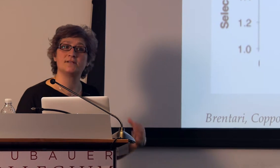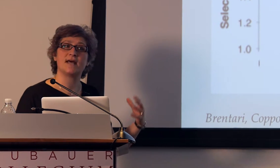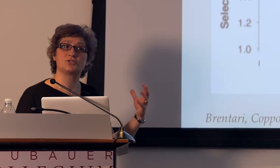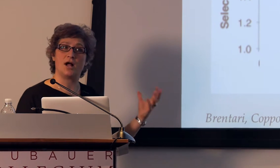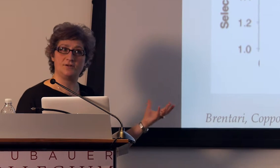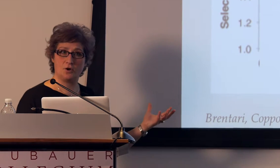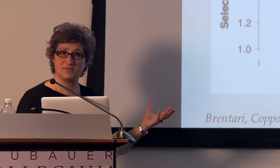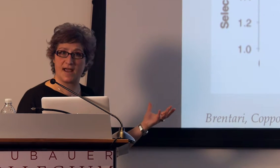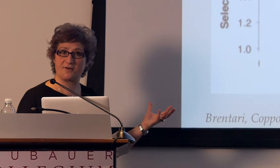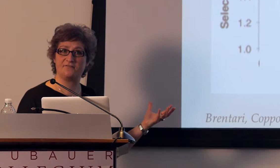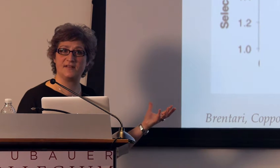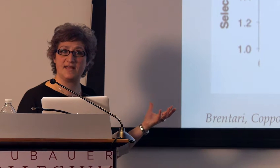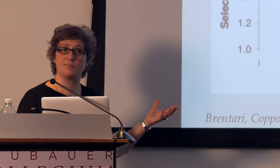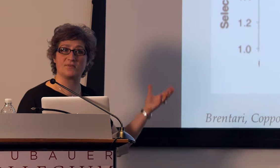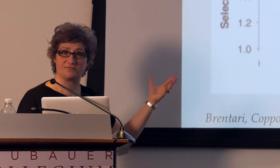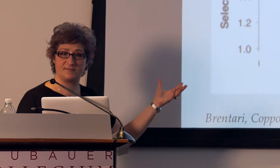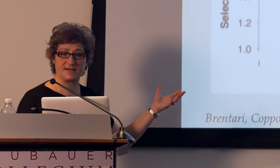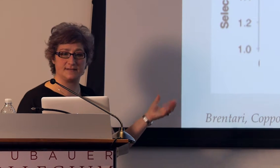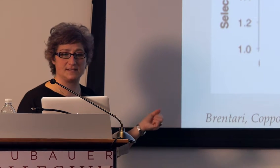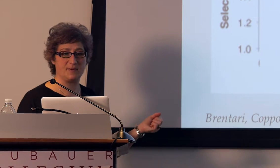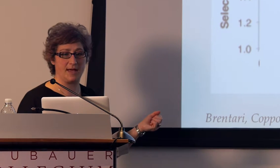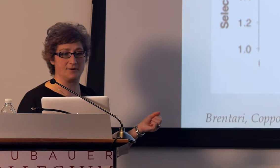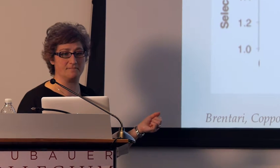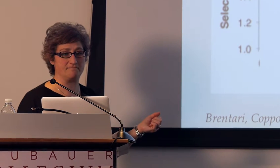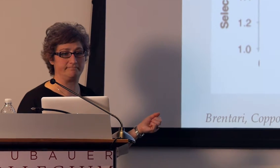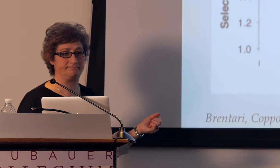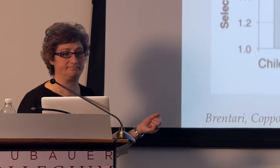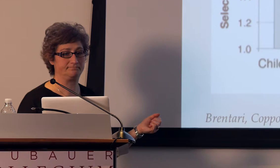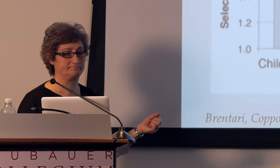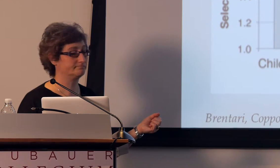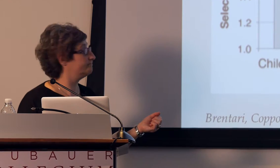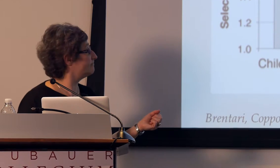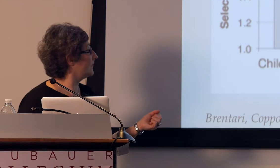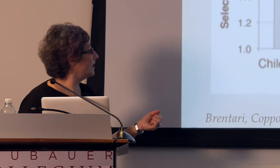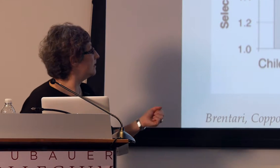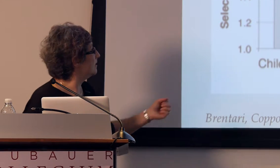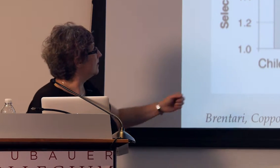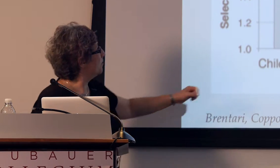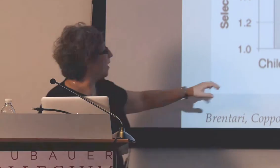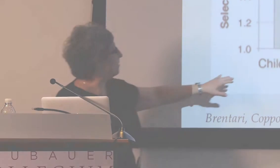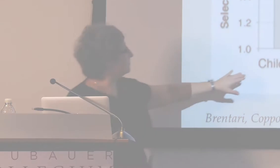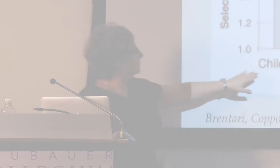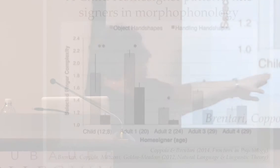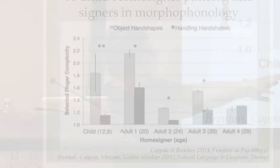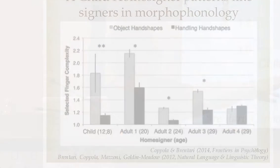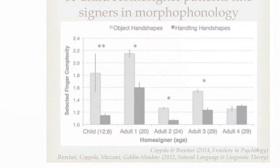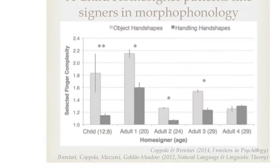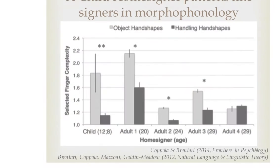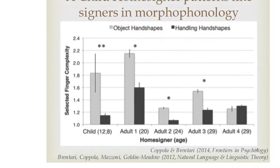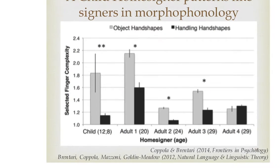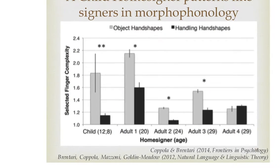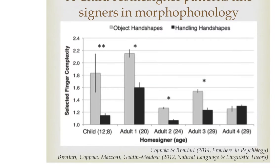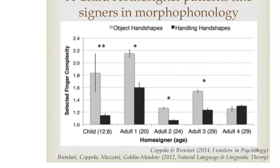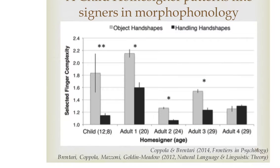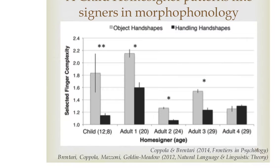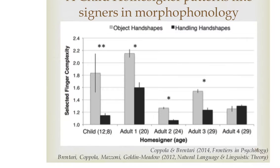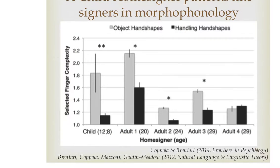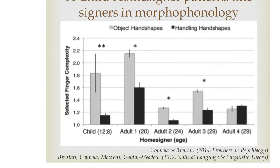So where does that child homesigner fit in with respect to this pattern? Well, at the age of 12 he was already